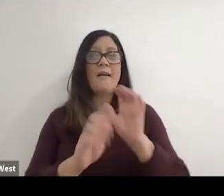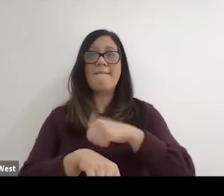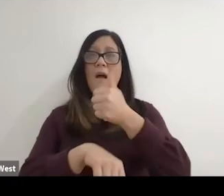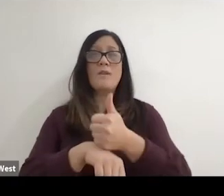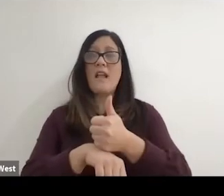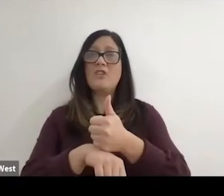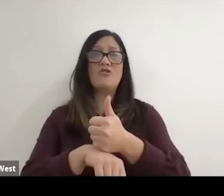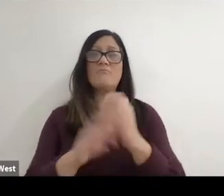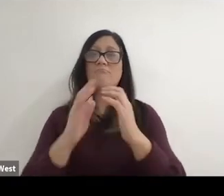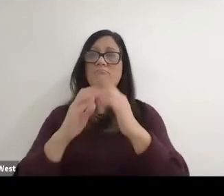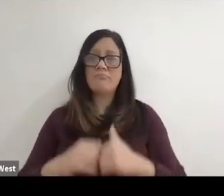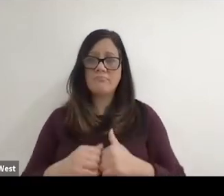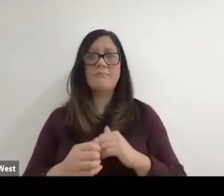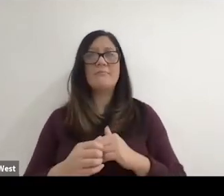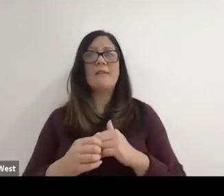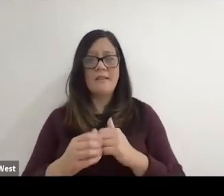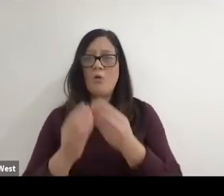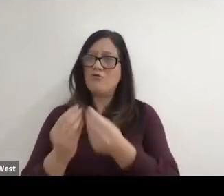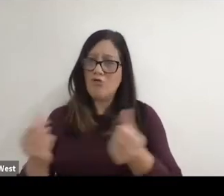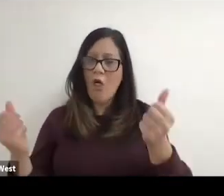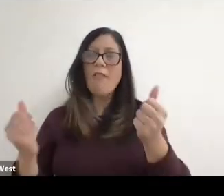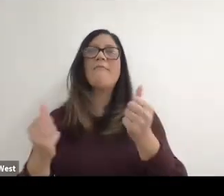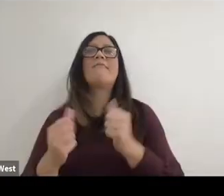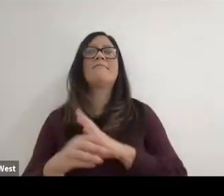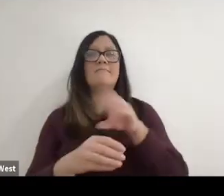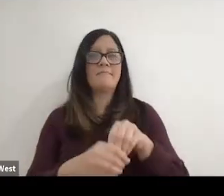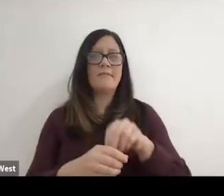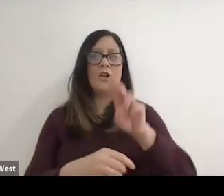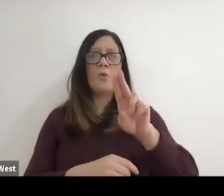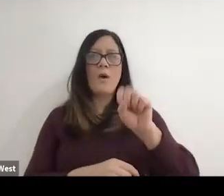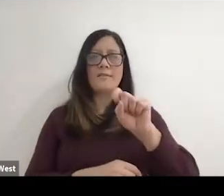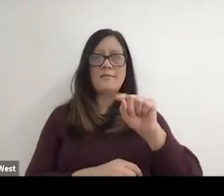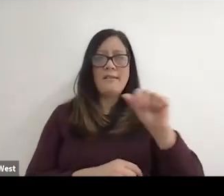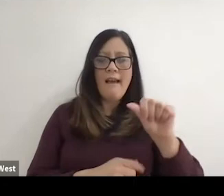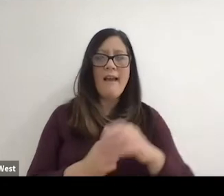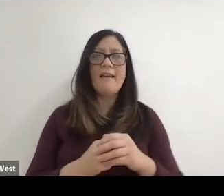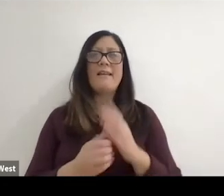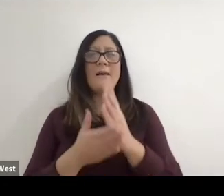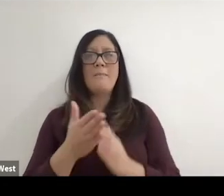We were part of the USTA. We were part of internationally. We are part of the International